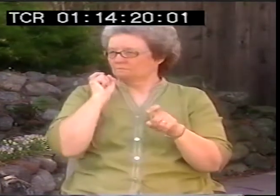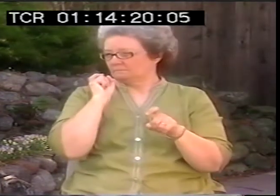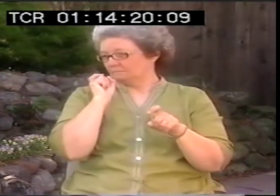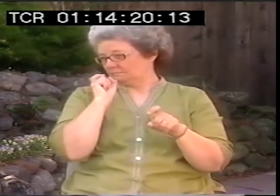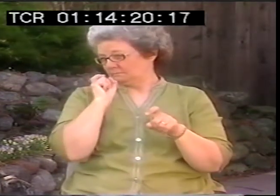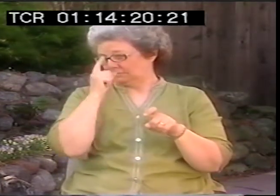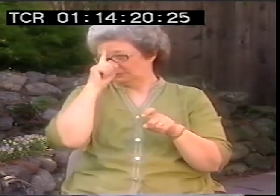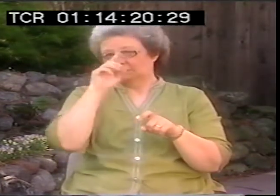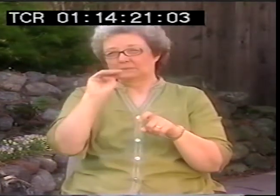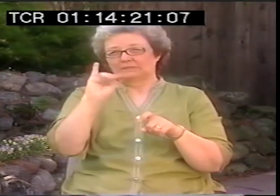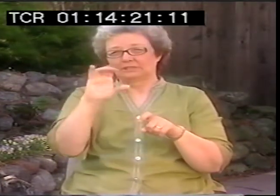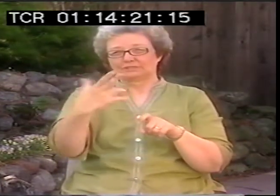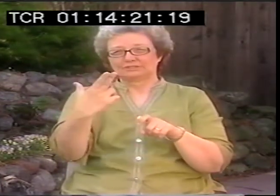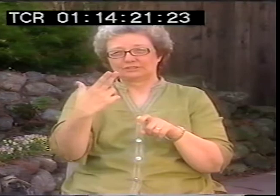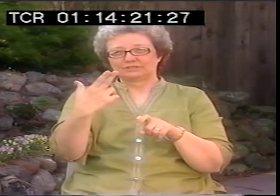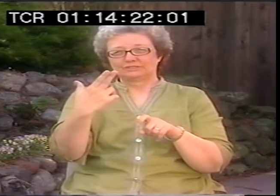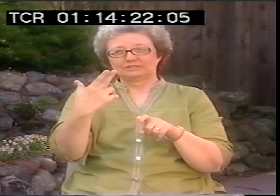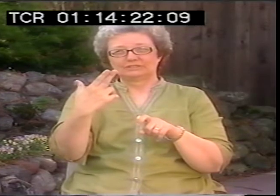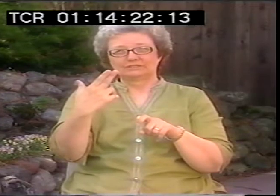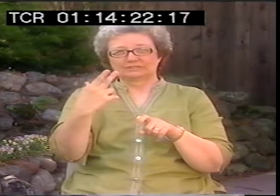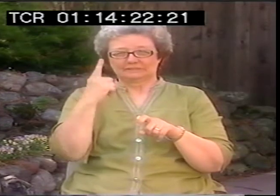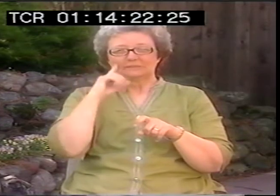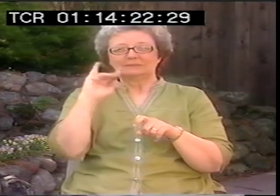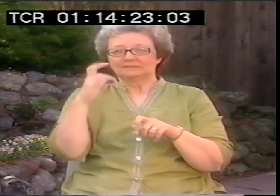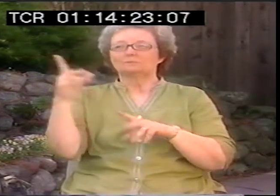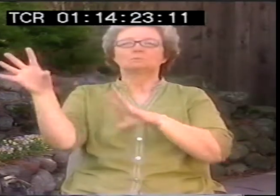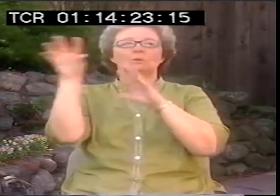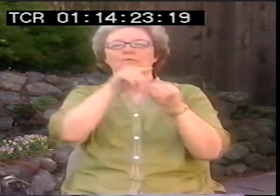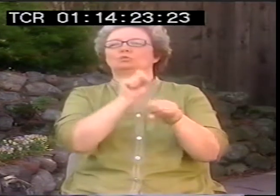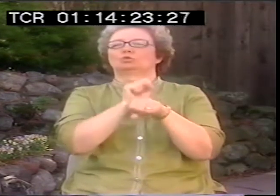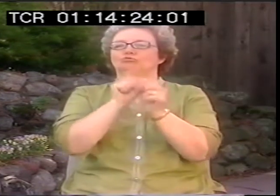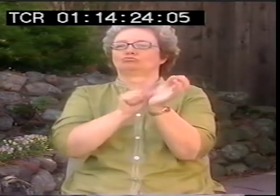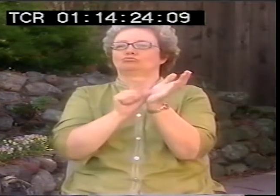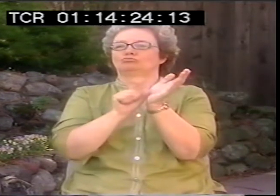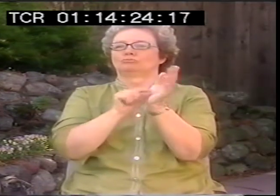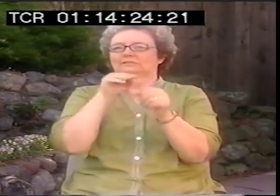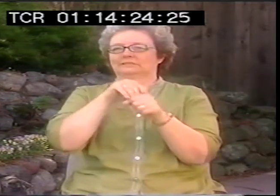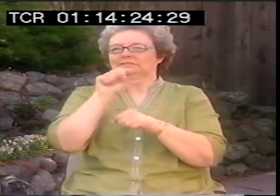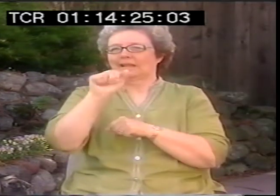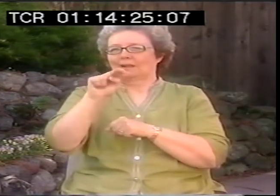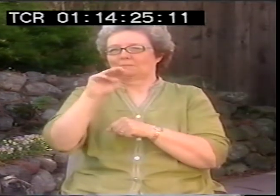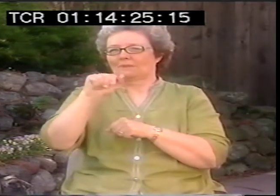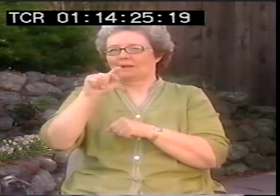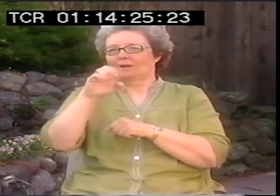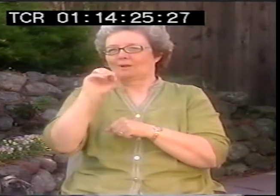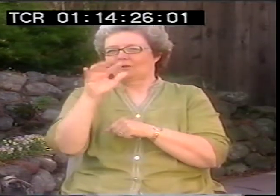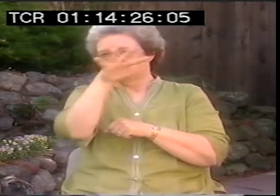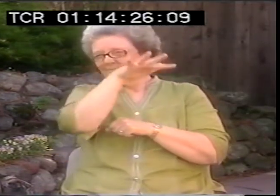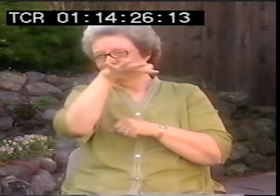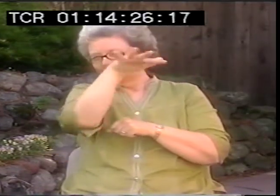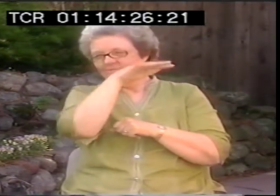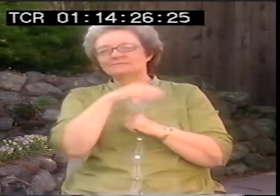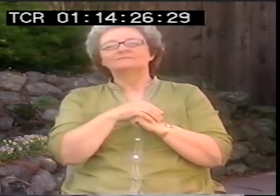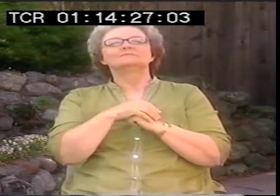Malls? Malls moved here from Michigan, I believe. Yeah, I think it was Michigan.